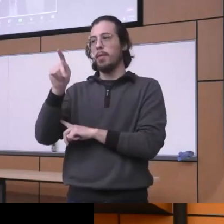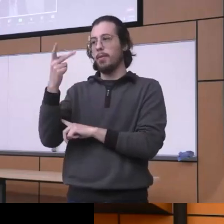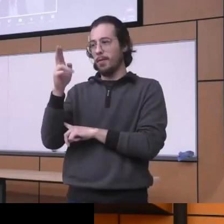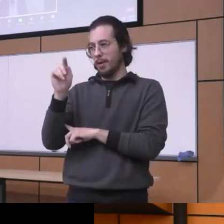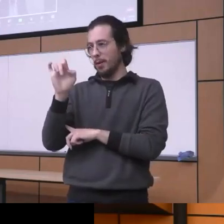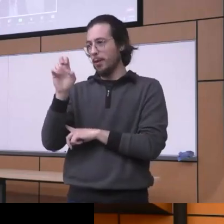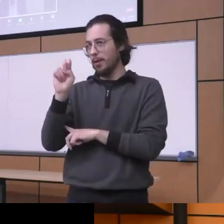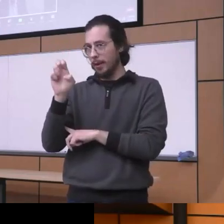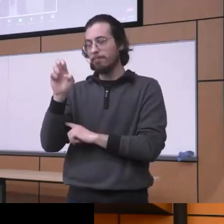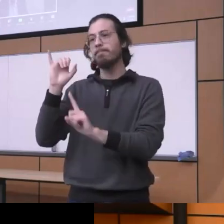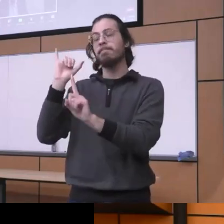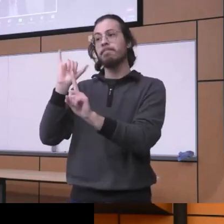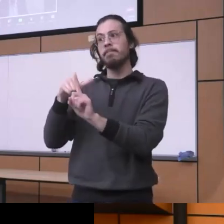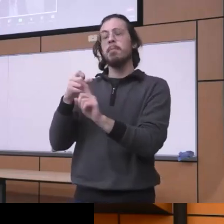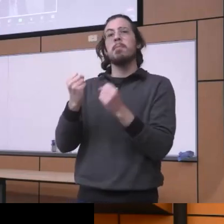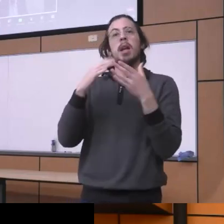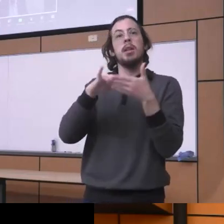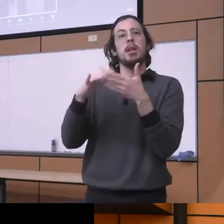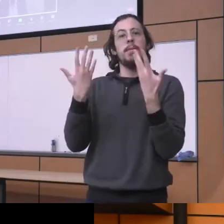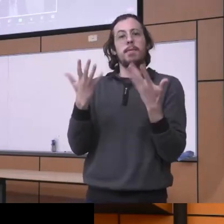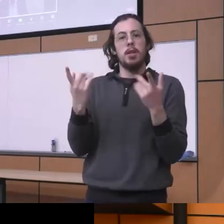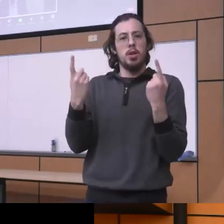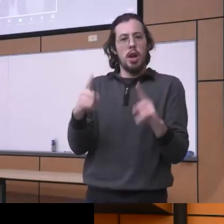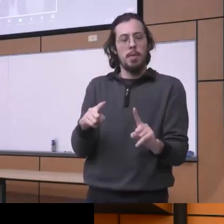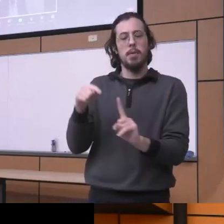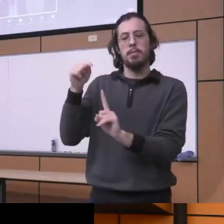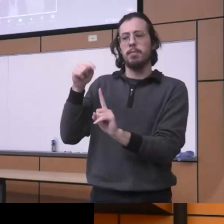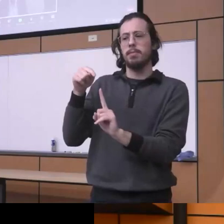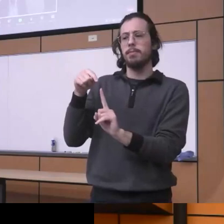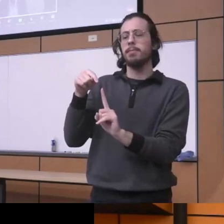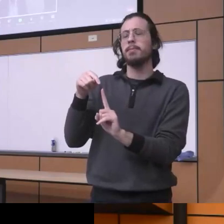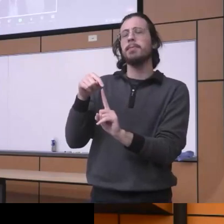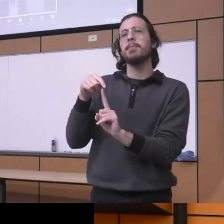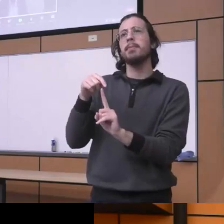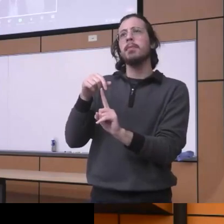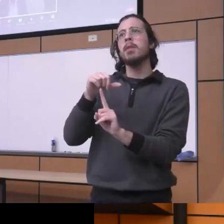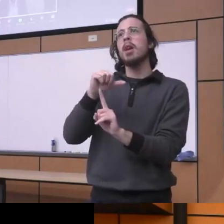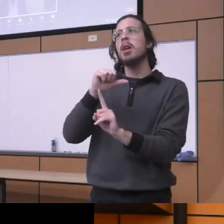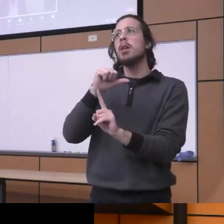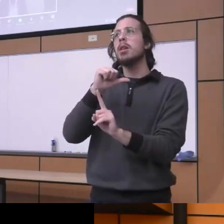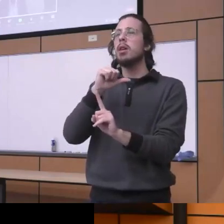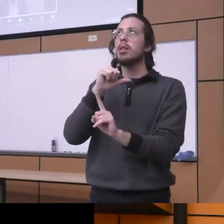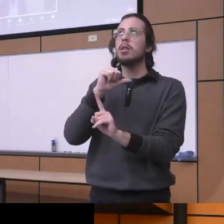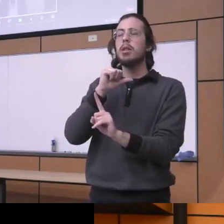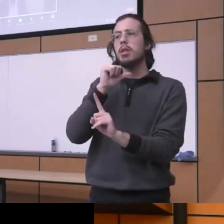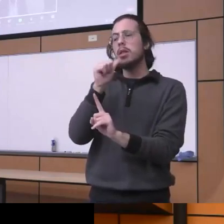you know probably you know is that it didn't necessarily increase the number or you know